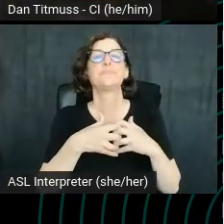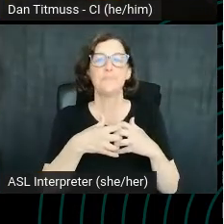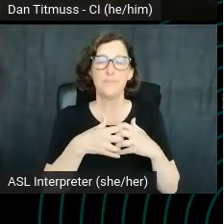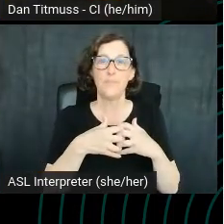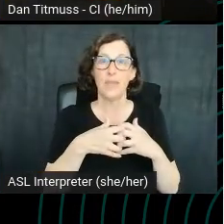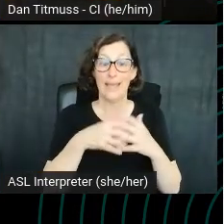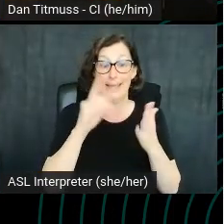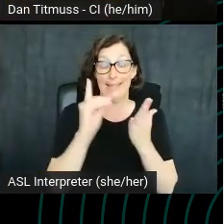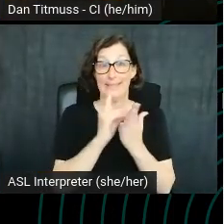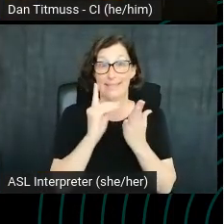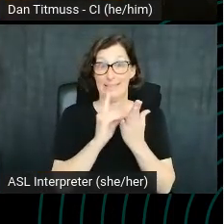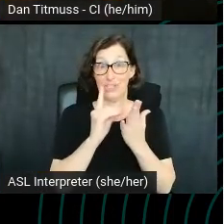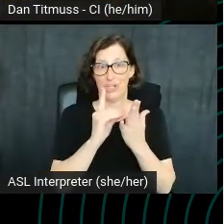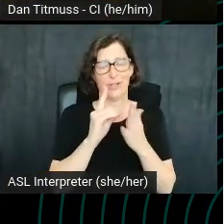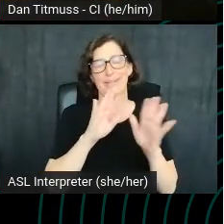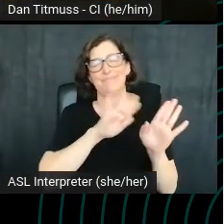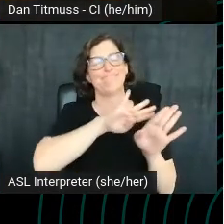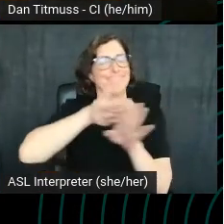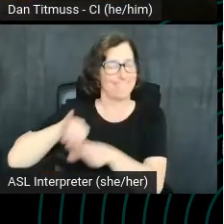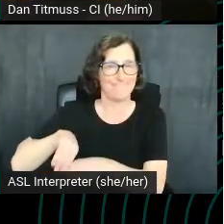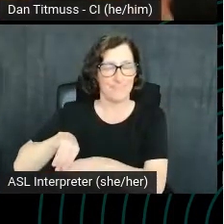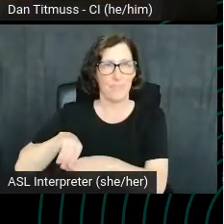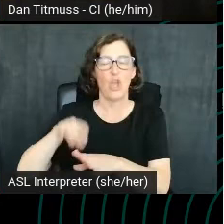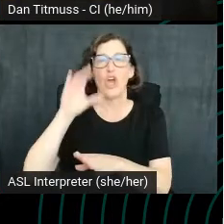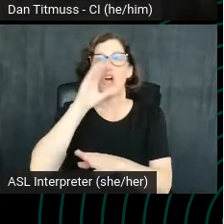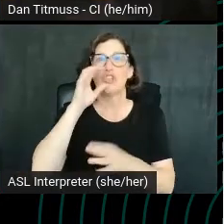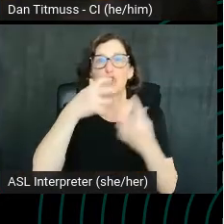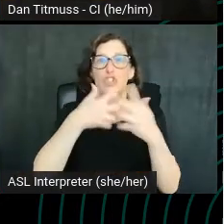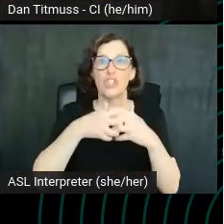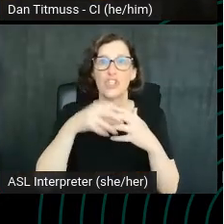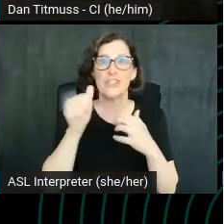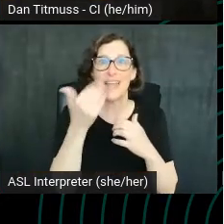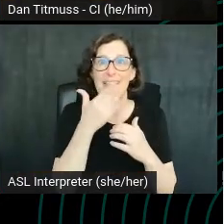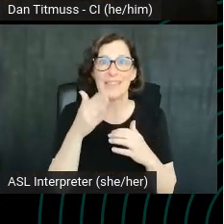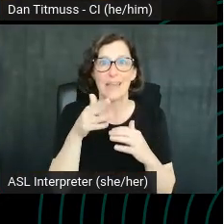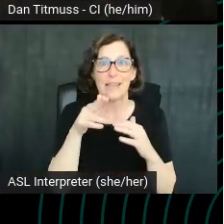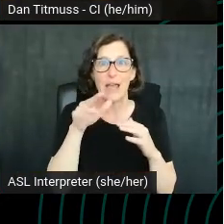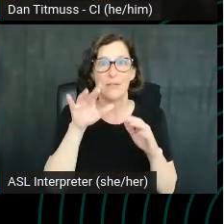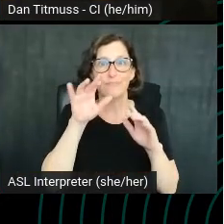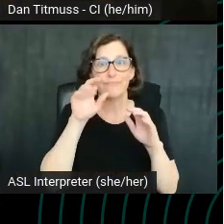I'm just kidding. A search engine is anything that looks through a list of entries to give you